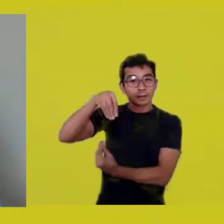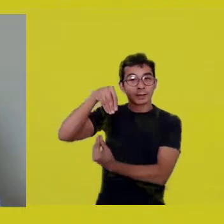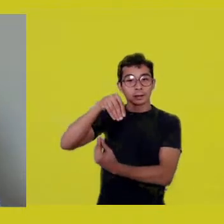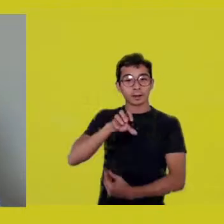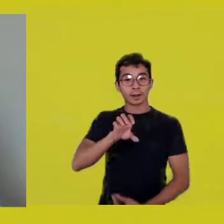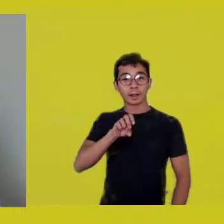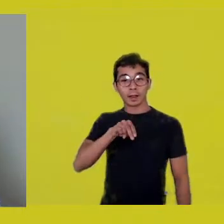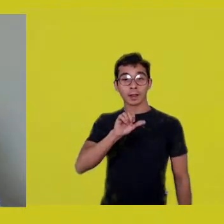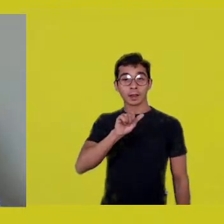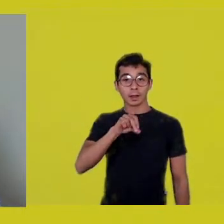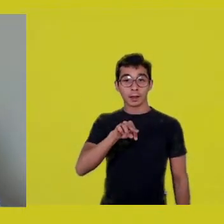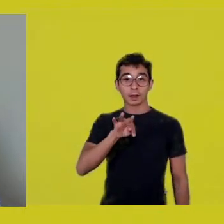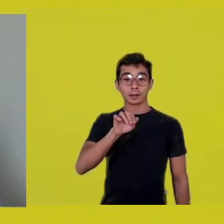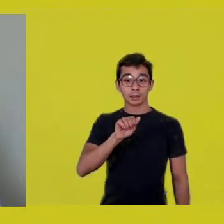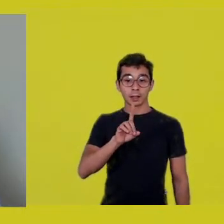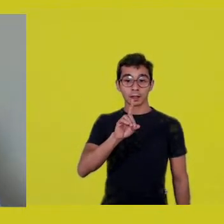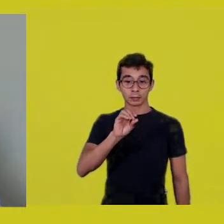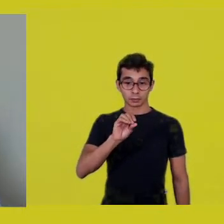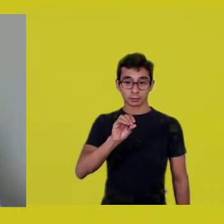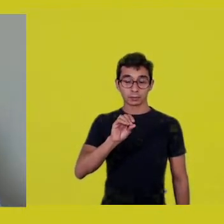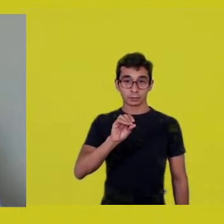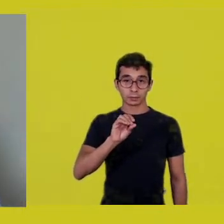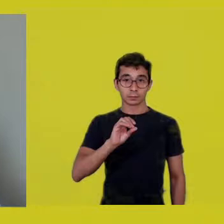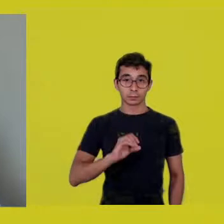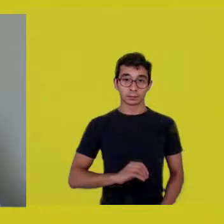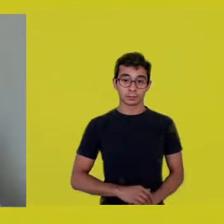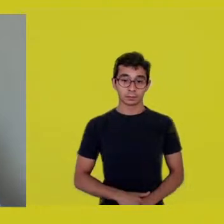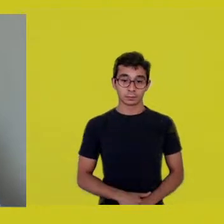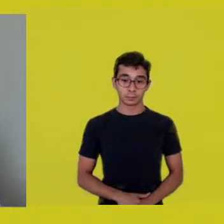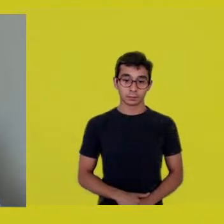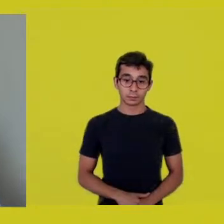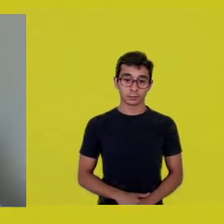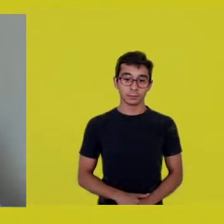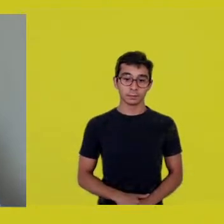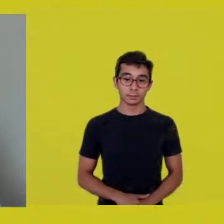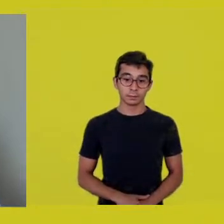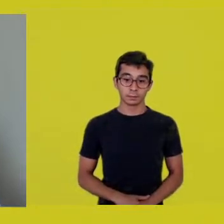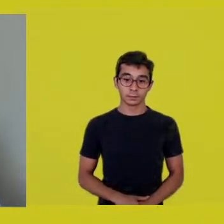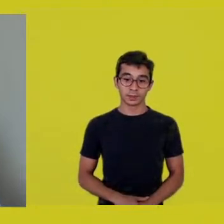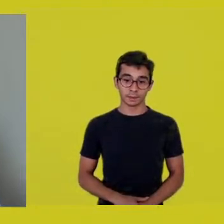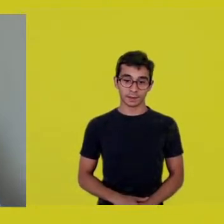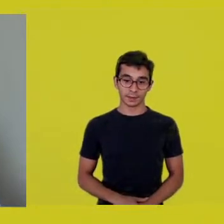Therefore, I wouldn’t say that those who never had this experience